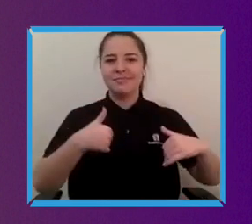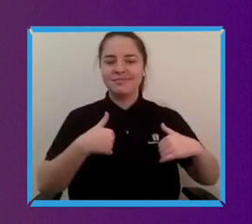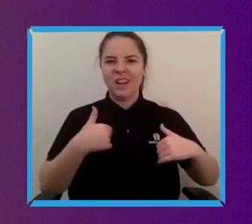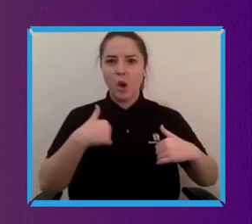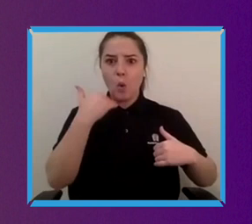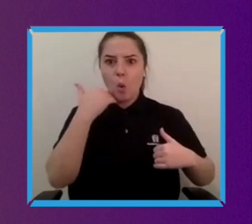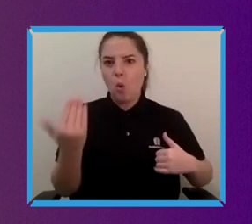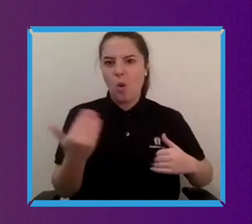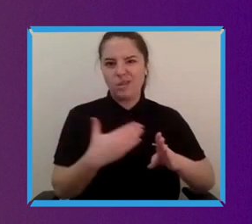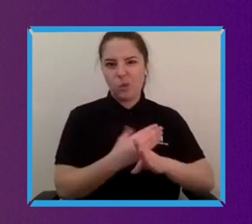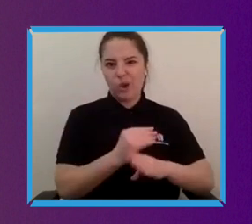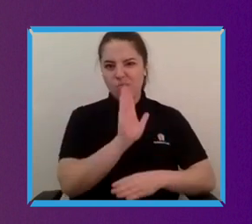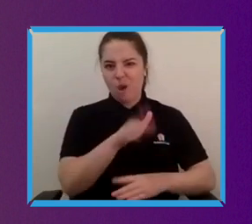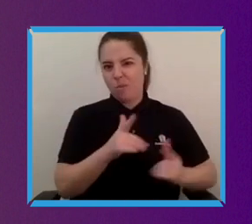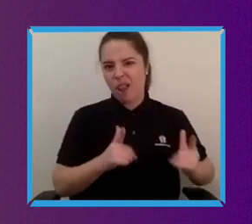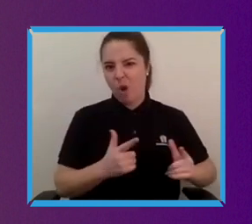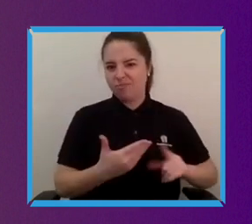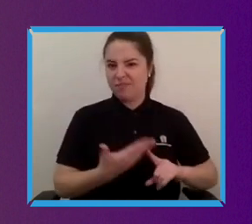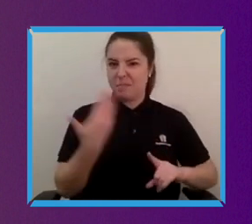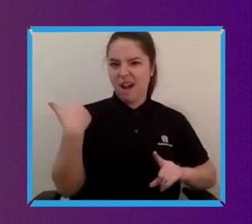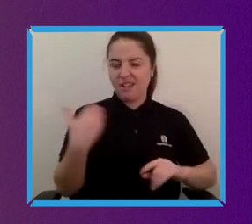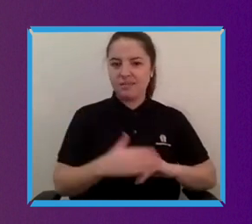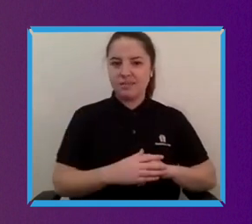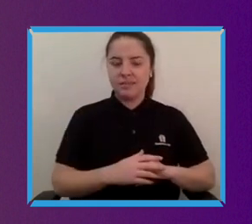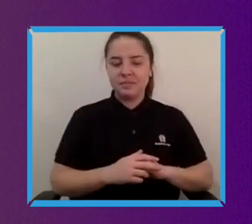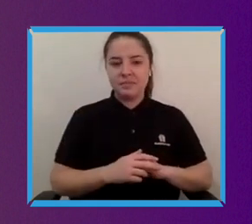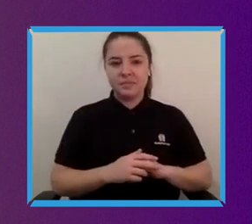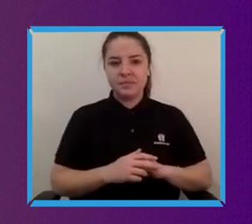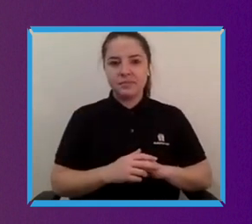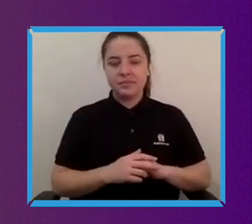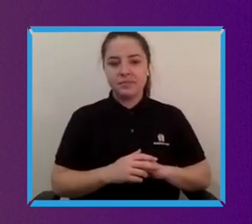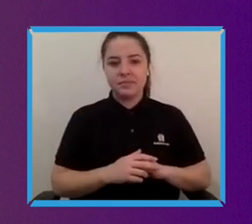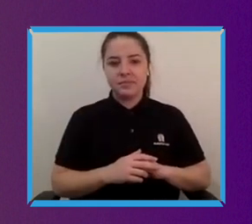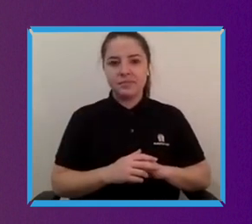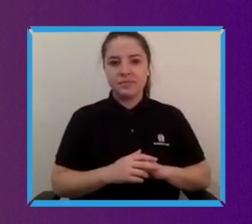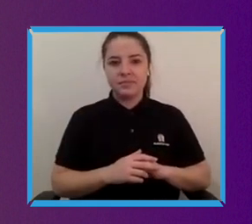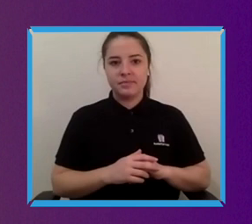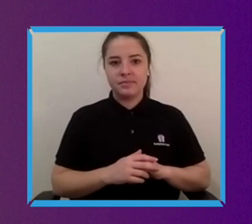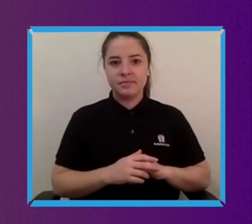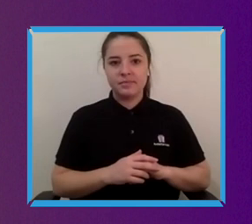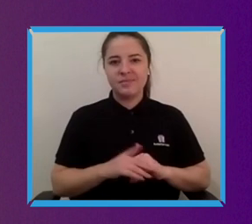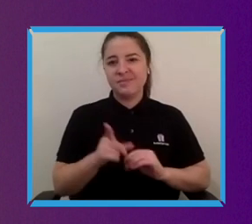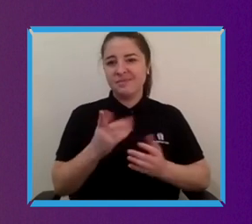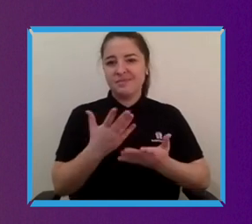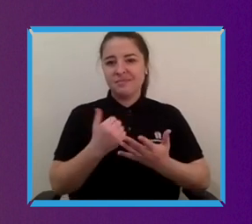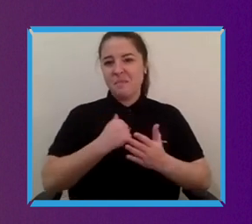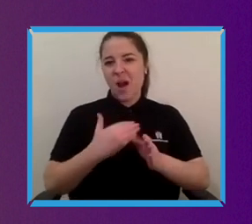lot and where we are we've had sort of a like sort of an unspoken flexibility rule where if you need to get stuff done at